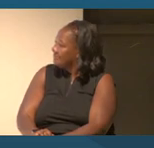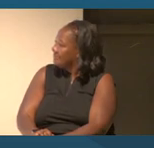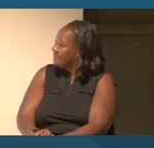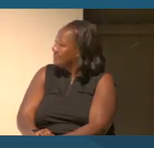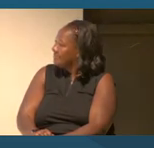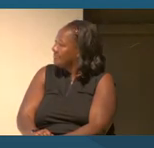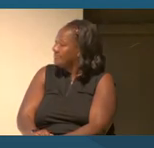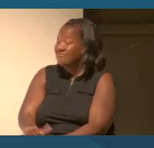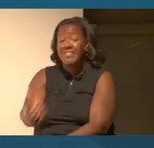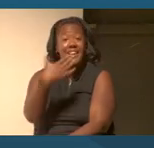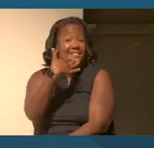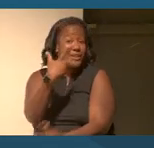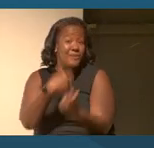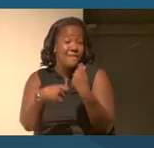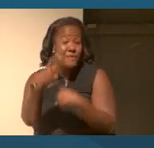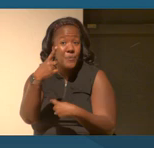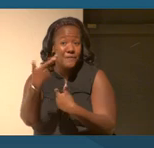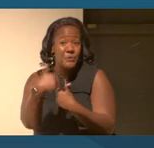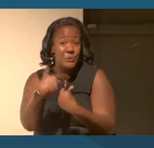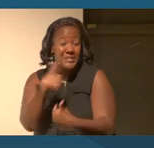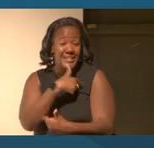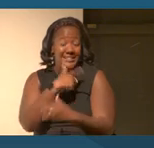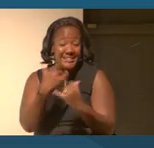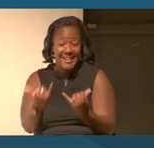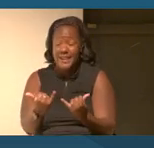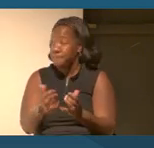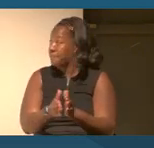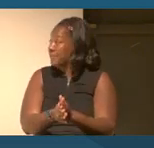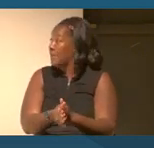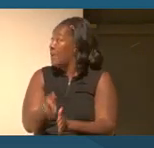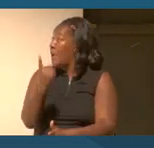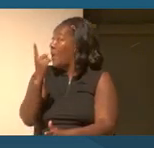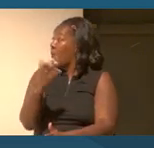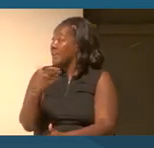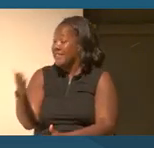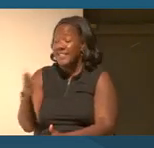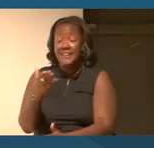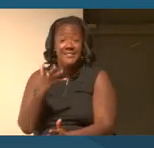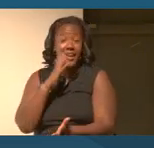today. You know, one of the things that I was asked to talk about is the Washington Post's motto,